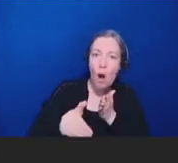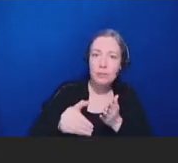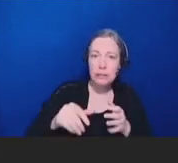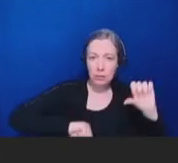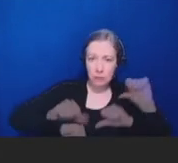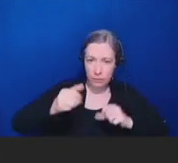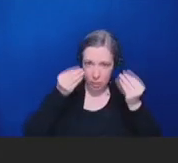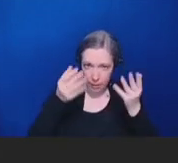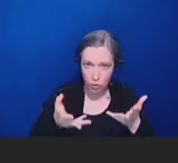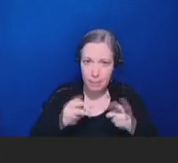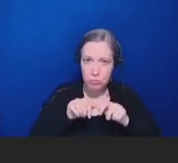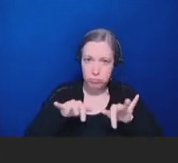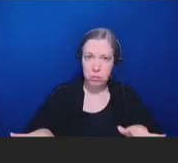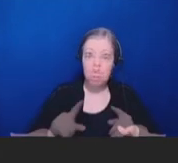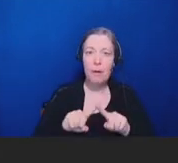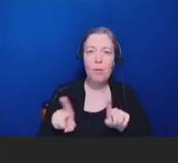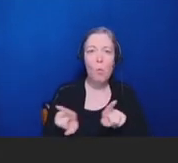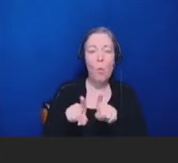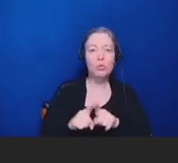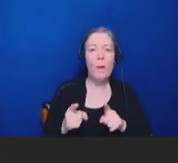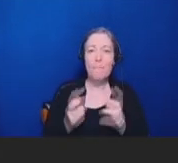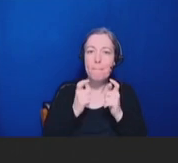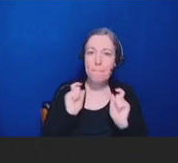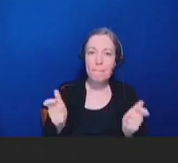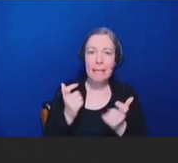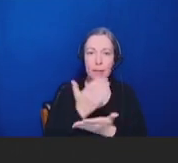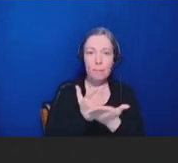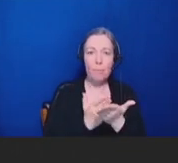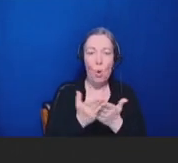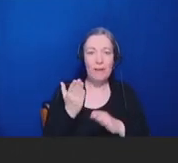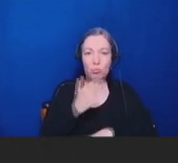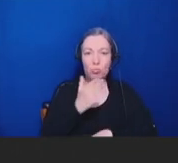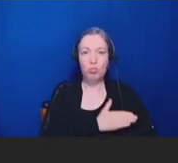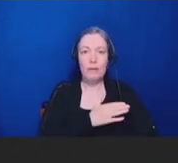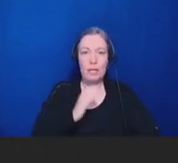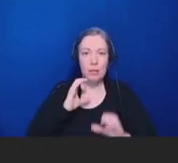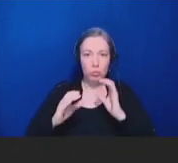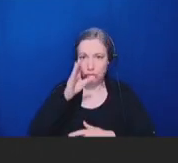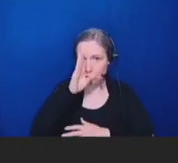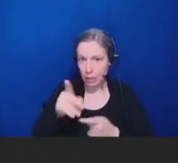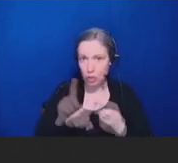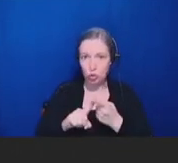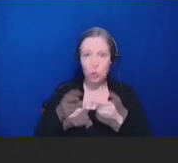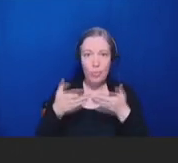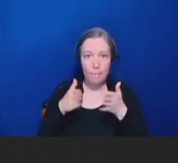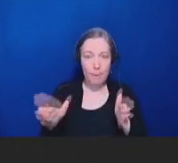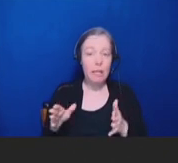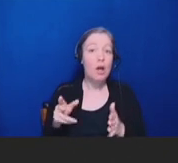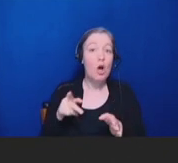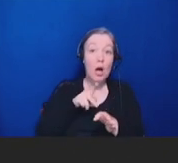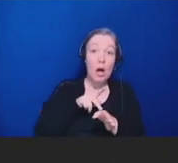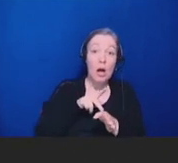component of improving communication directly to the public, professional societies, and